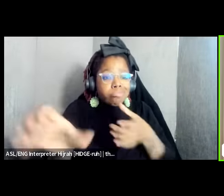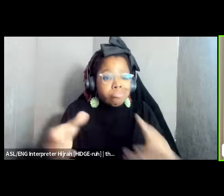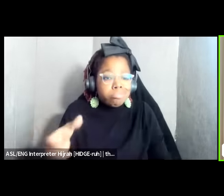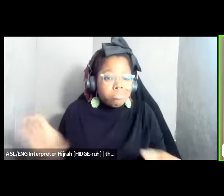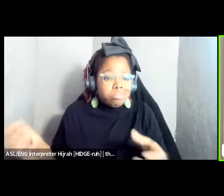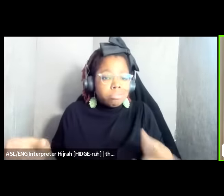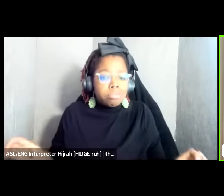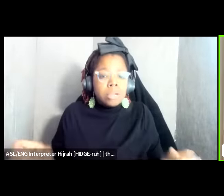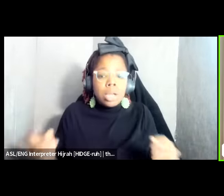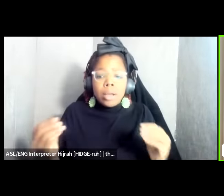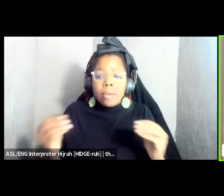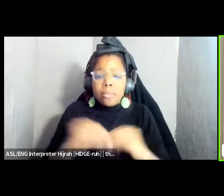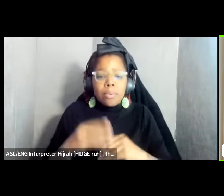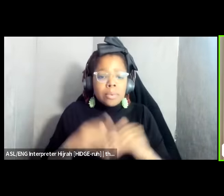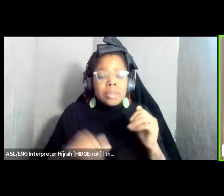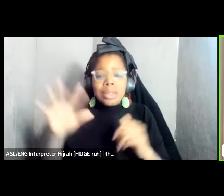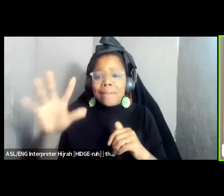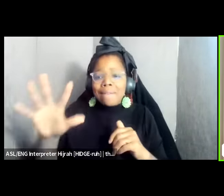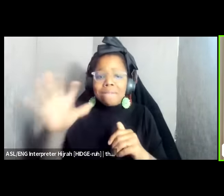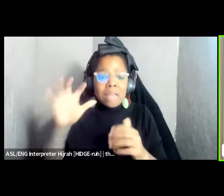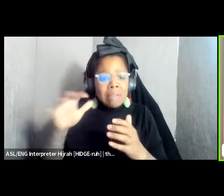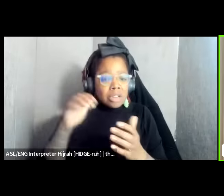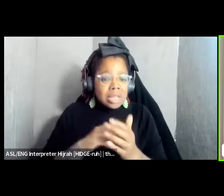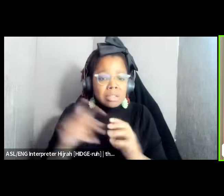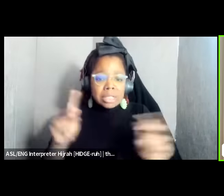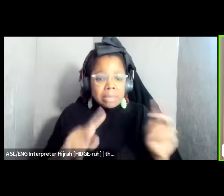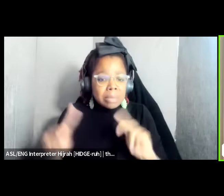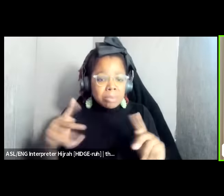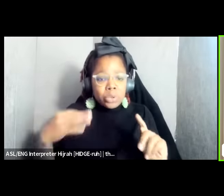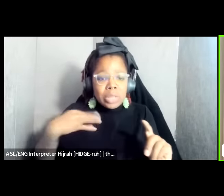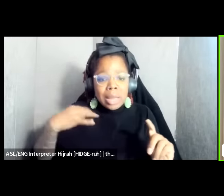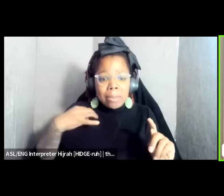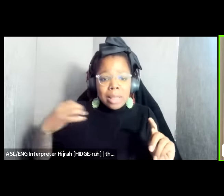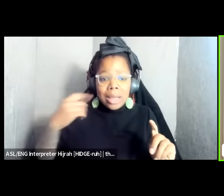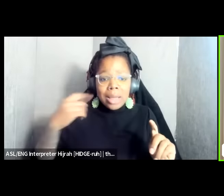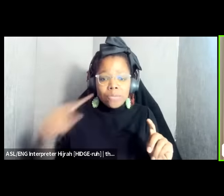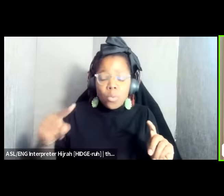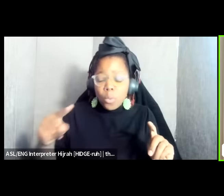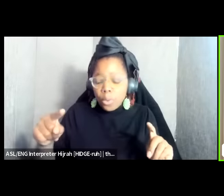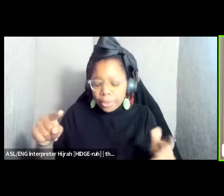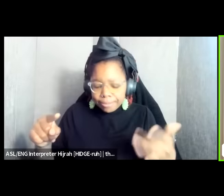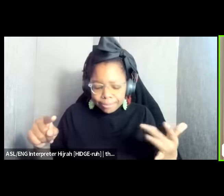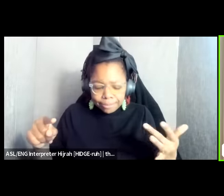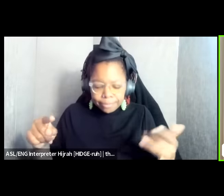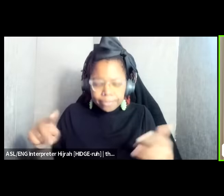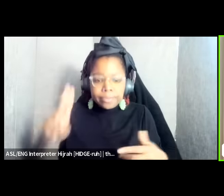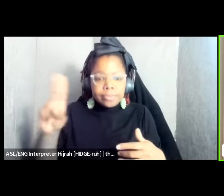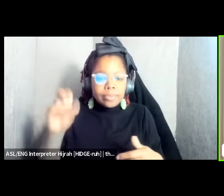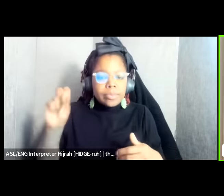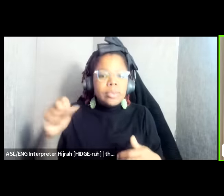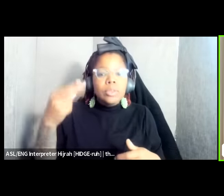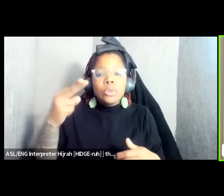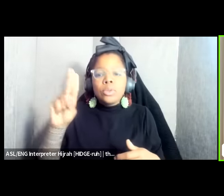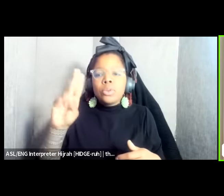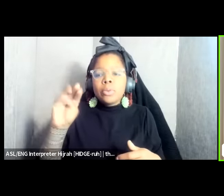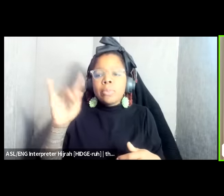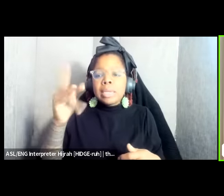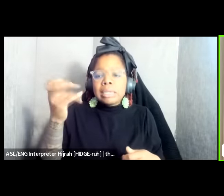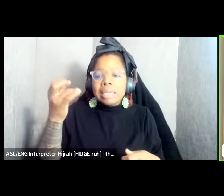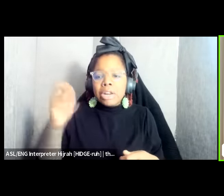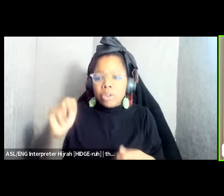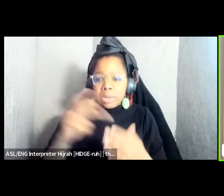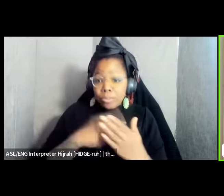over 500,000 folks who've applied for for for the uh us humanitarian parole program um there